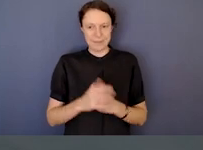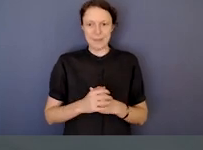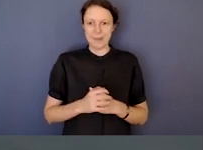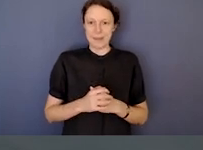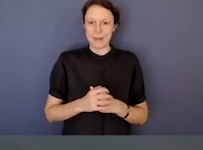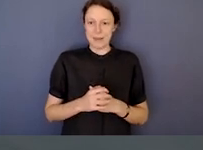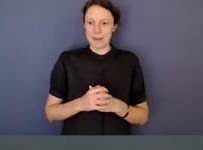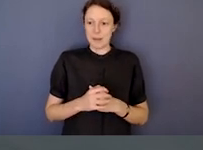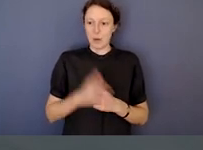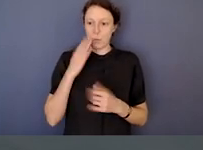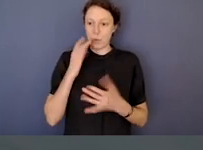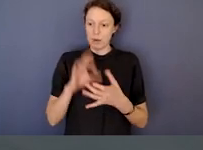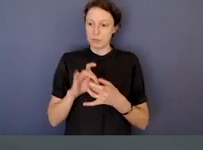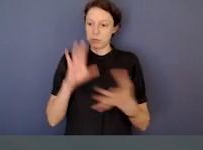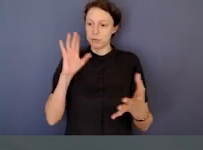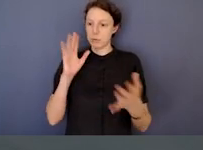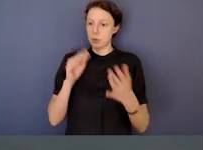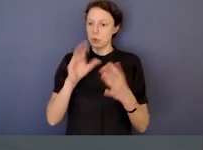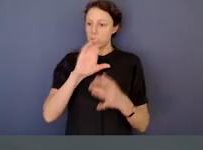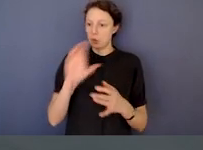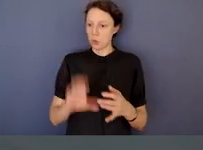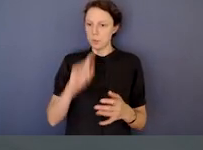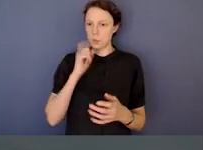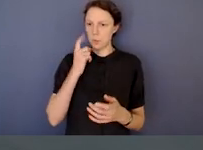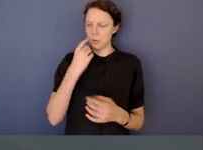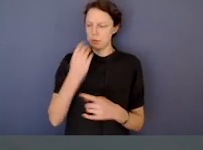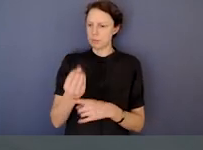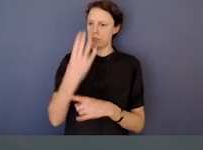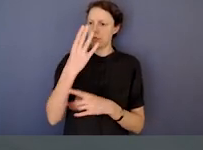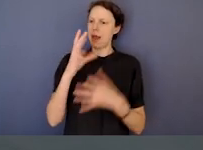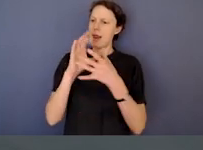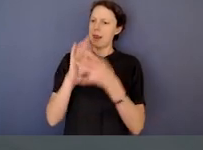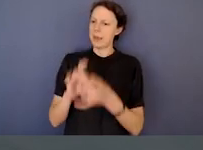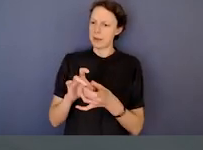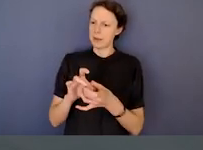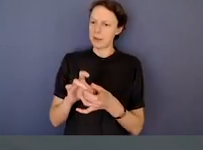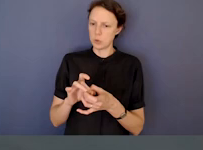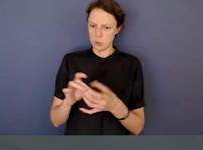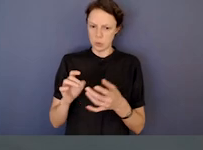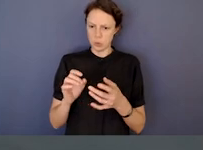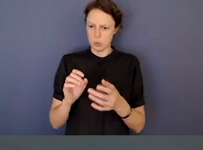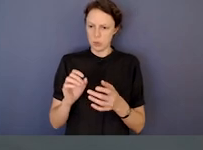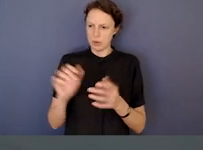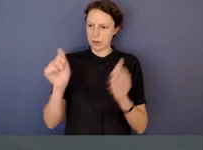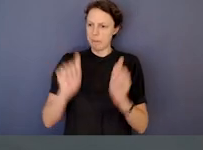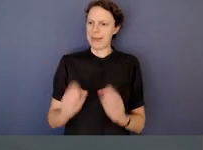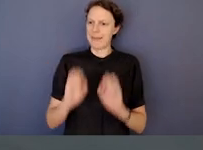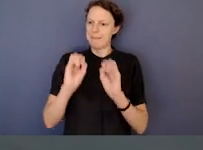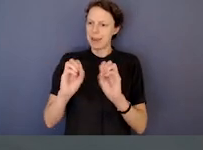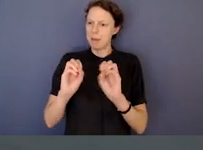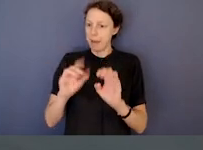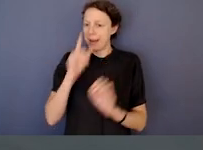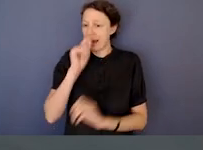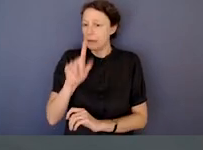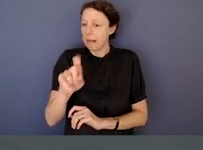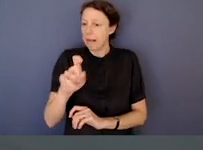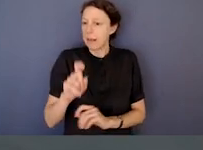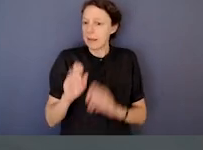Finally, as this webinar comes to an end and you exit Zoom, you'll see a link to complete a short feedback survey to help us plan future events.